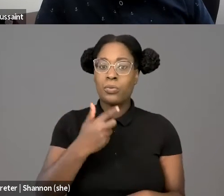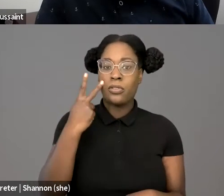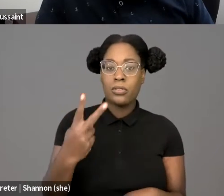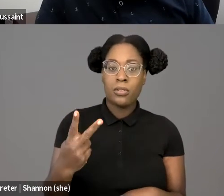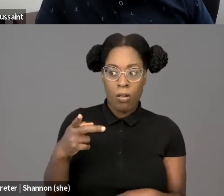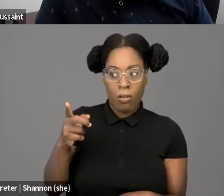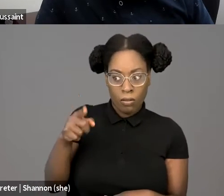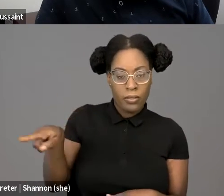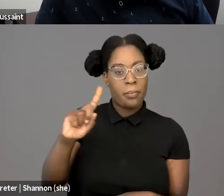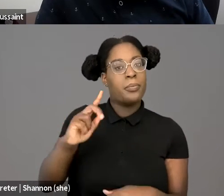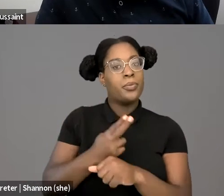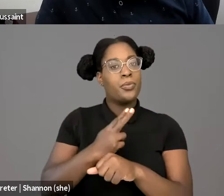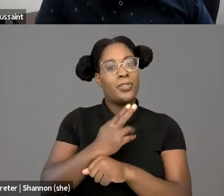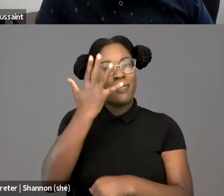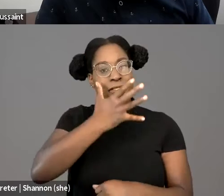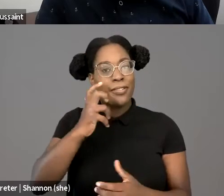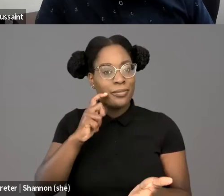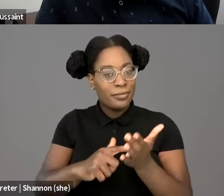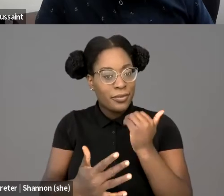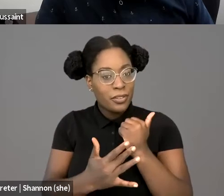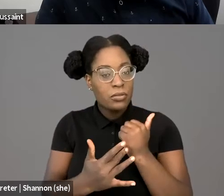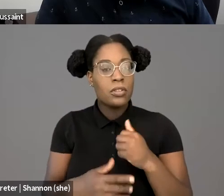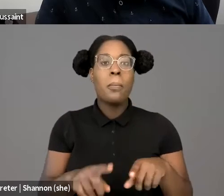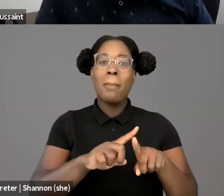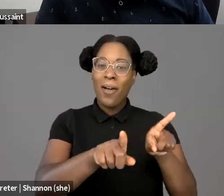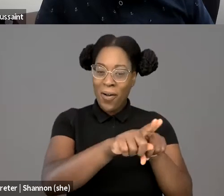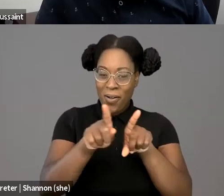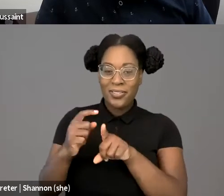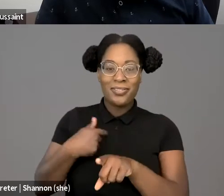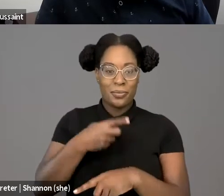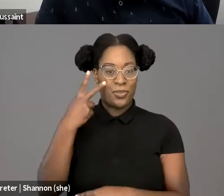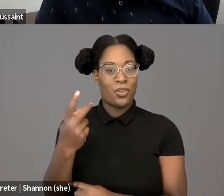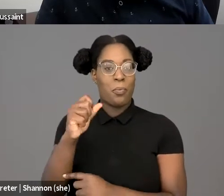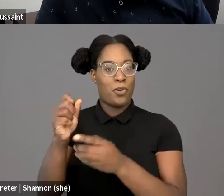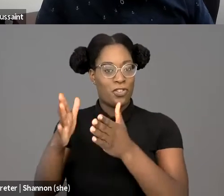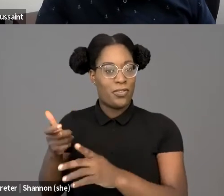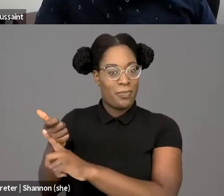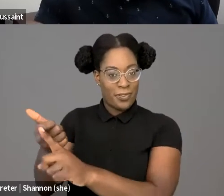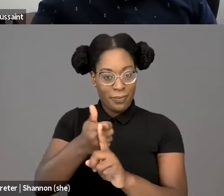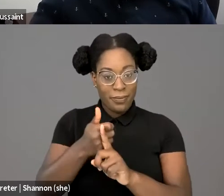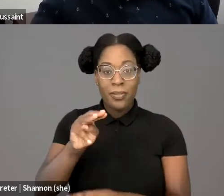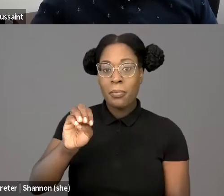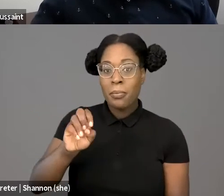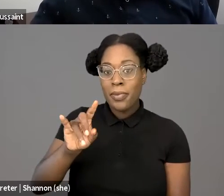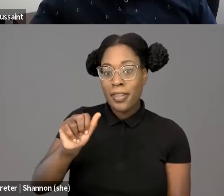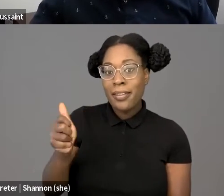but we also saw technology being wielded by protestors and the media, and other everyday citizens